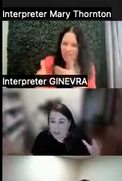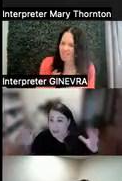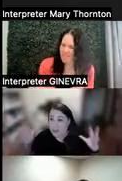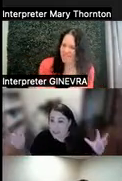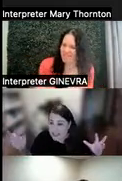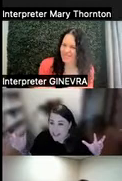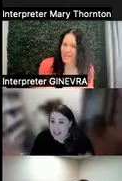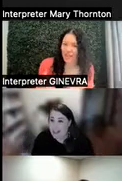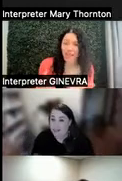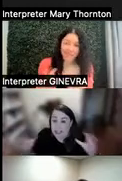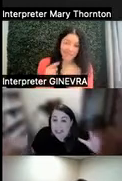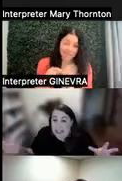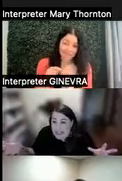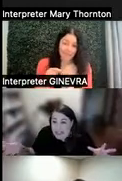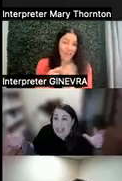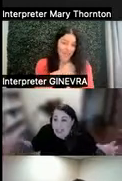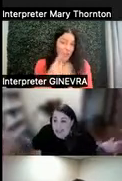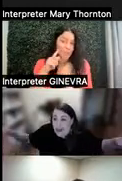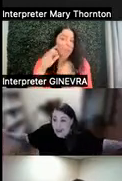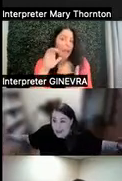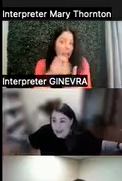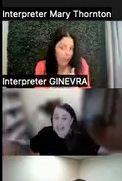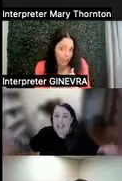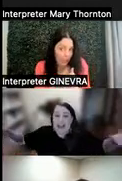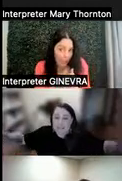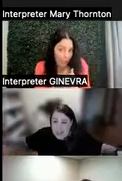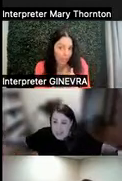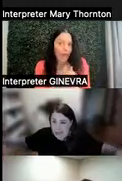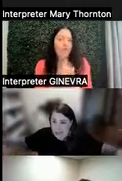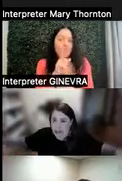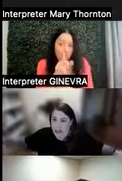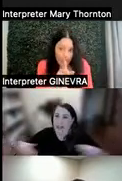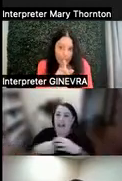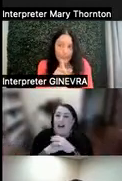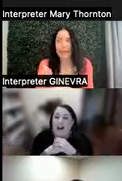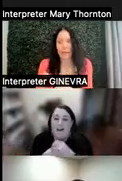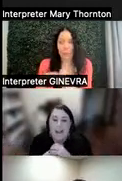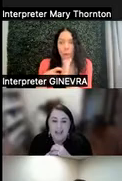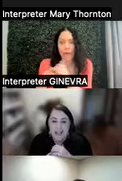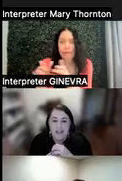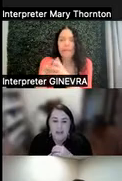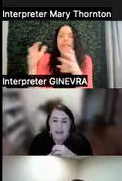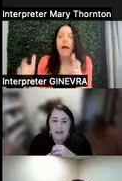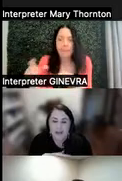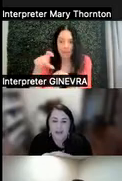believe that it really takes this long to empty the dishwasher. And I think this was one of, like,